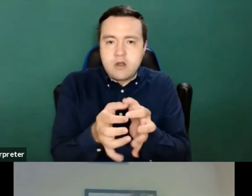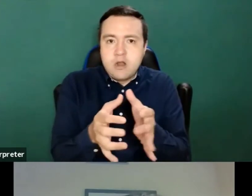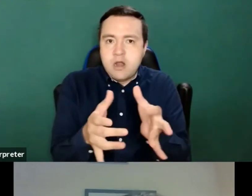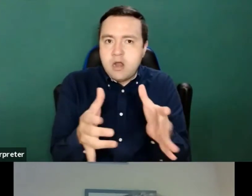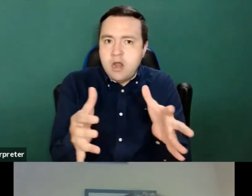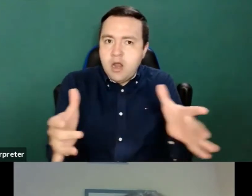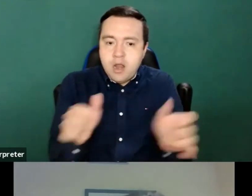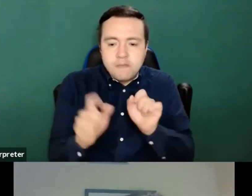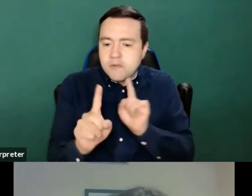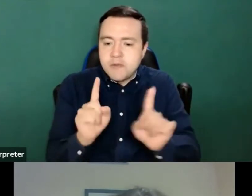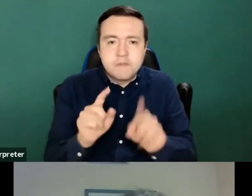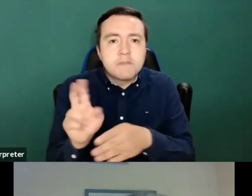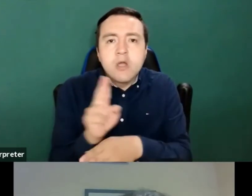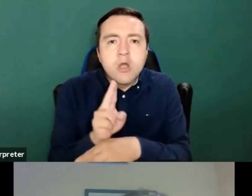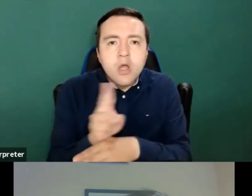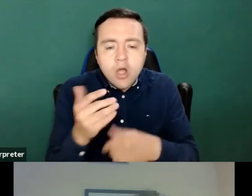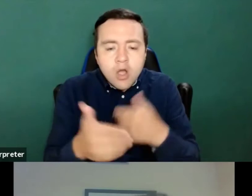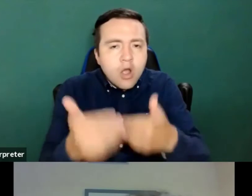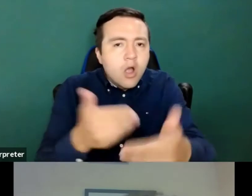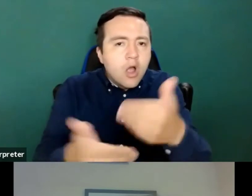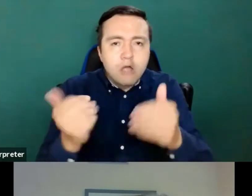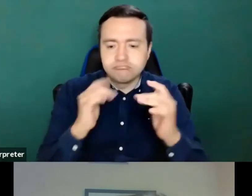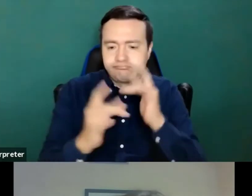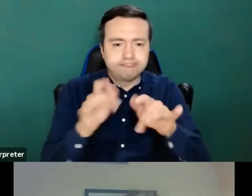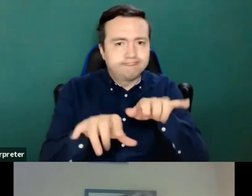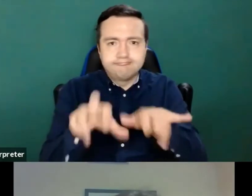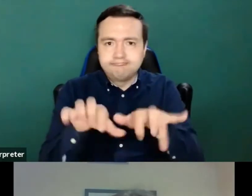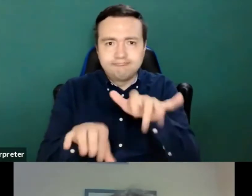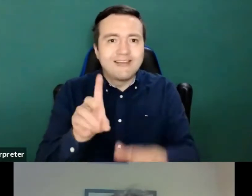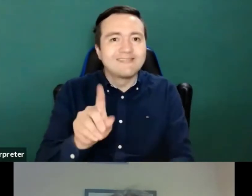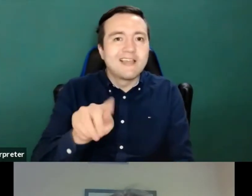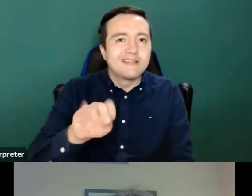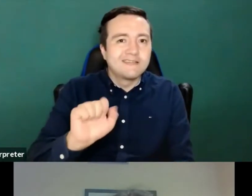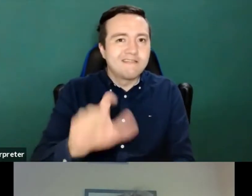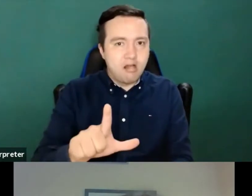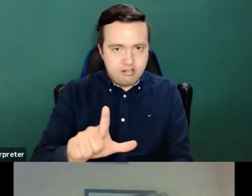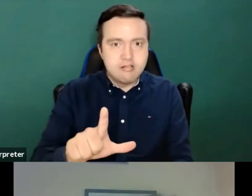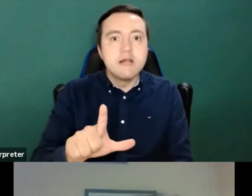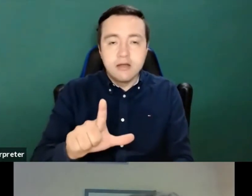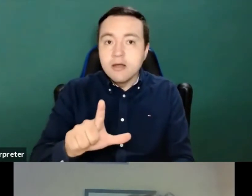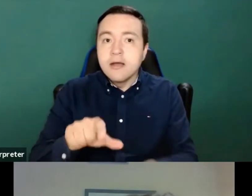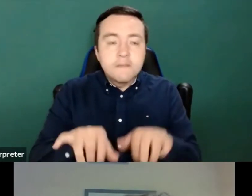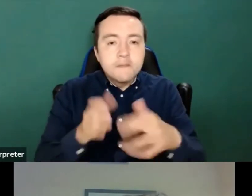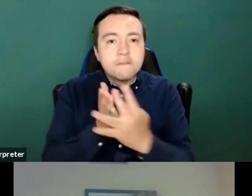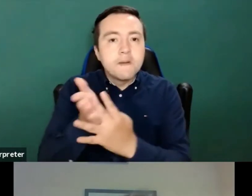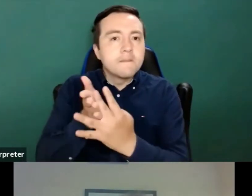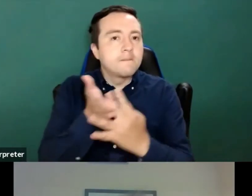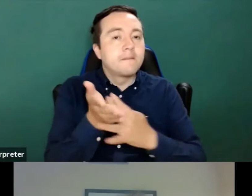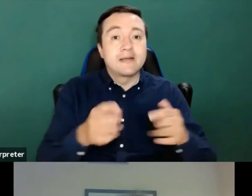And I mean it, all of us had to learn faster than expected not only a lot of new ways of